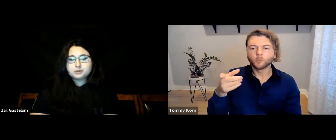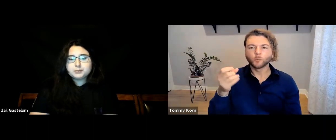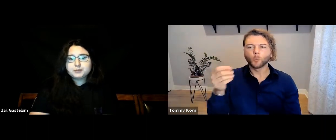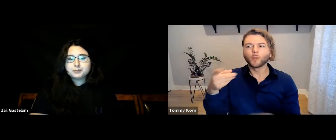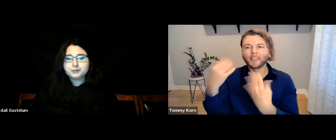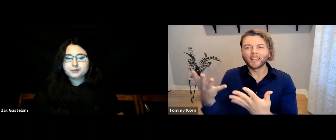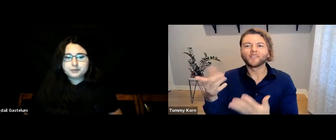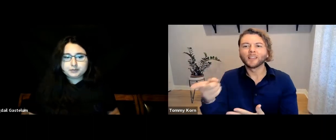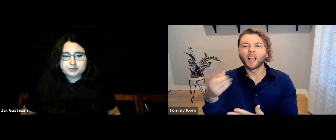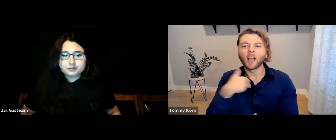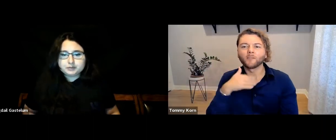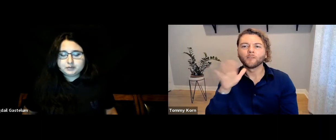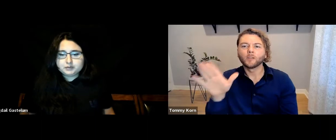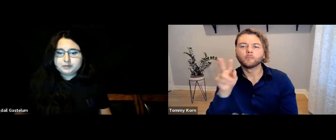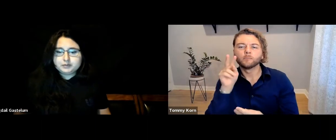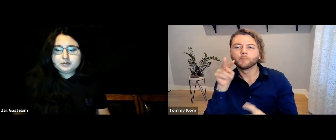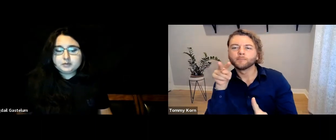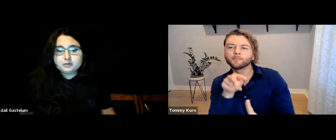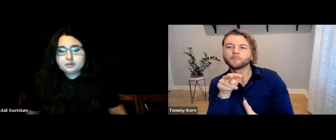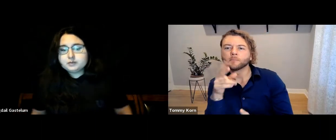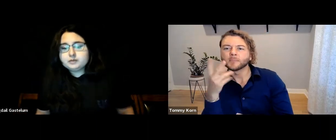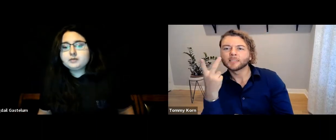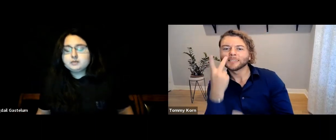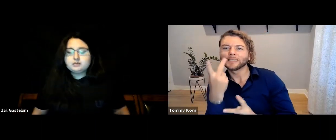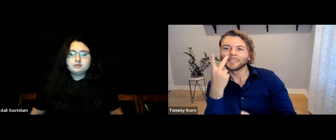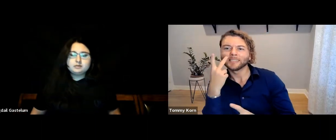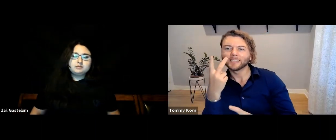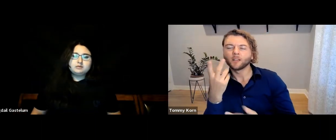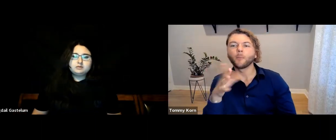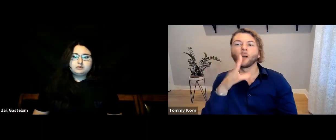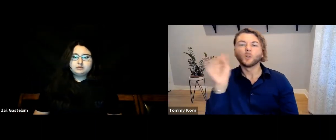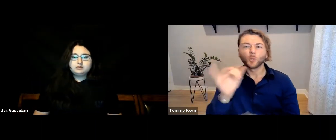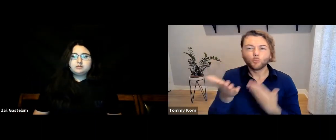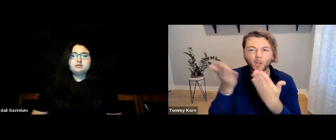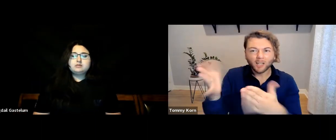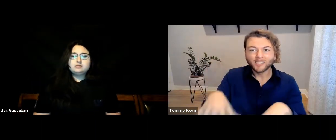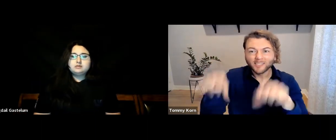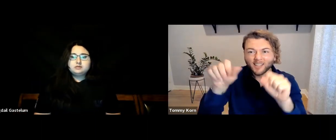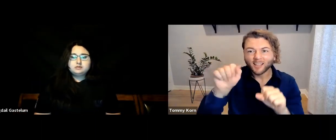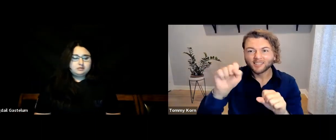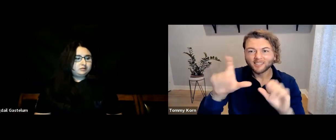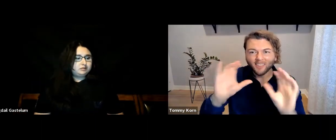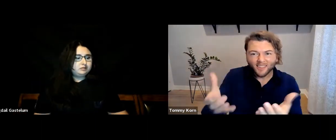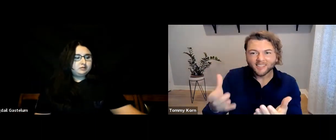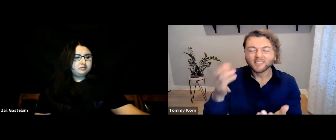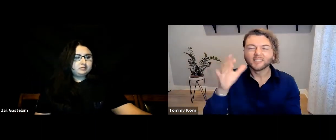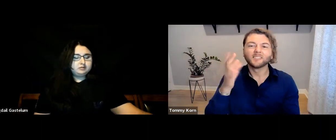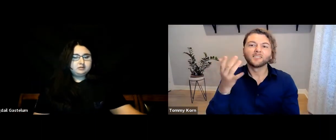because they have their own unique perspectives. Also take an ASL class.